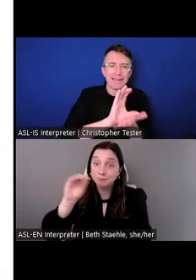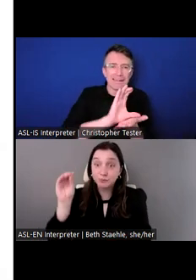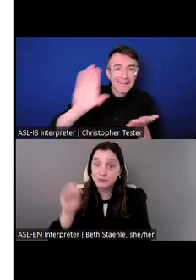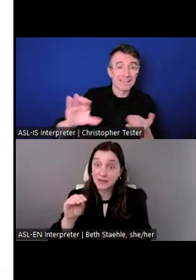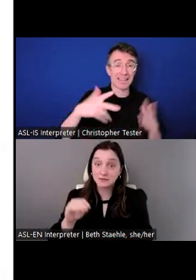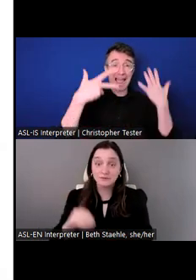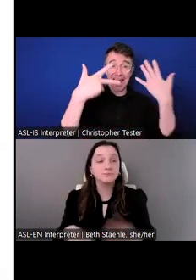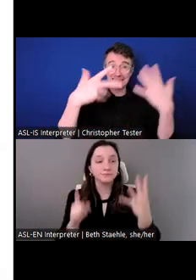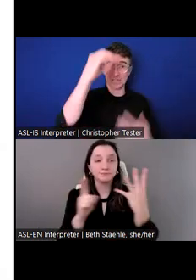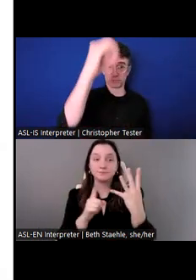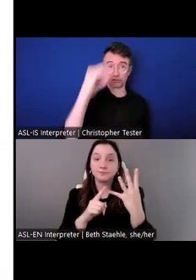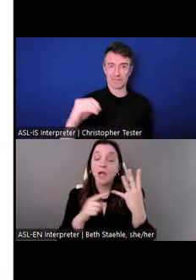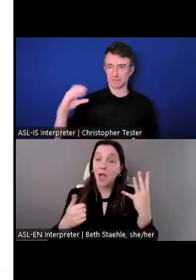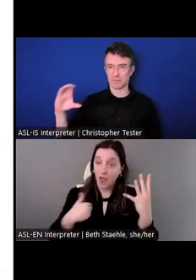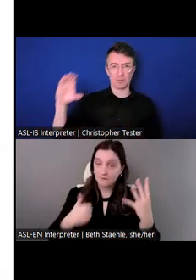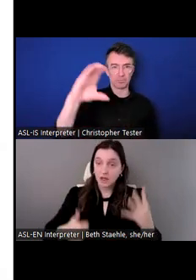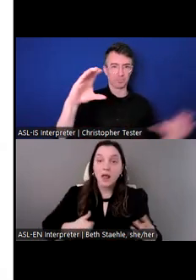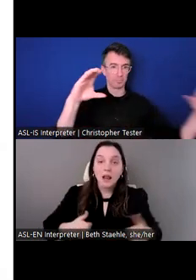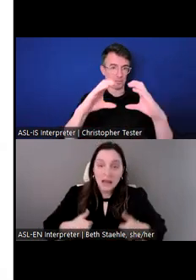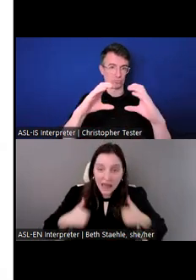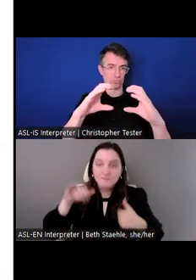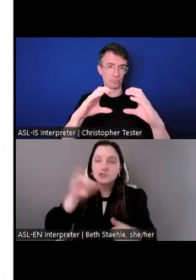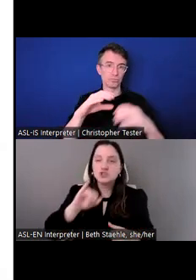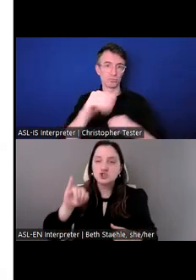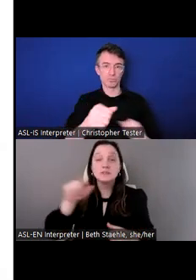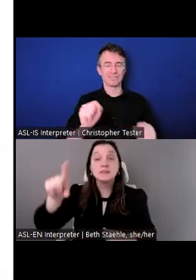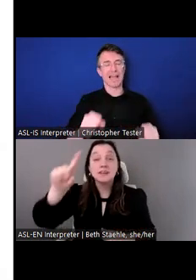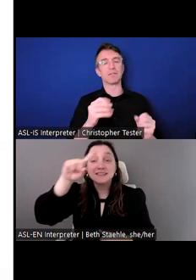Things like life insurance, Summer Fun Fridays, which I love talking about.